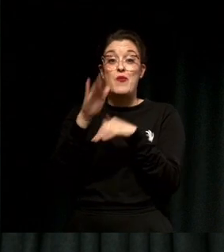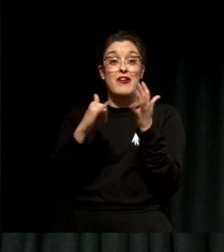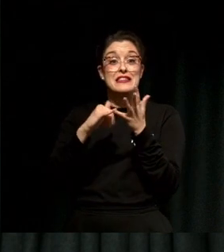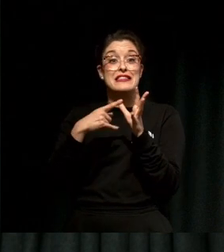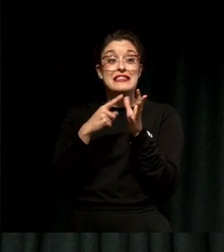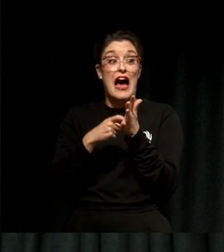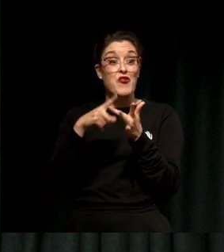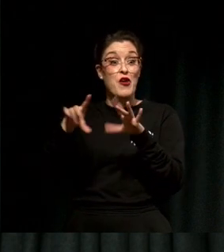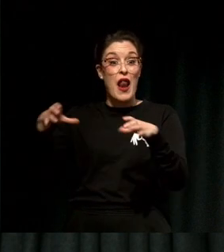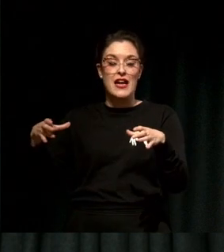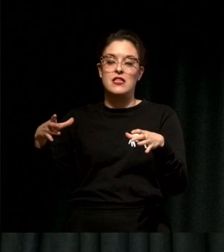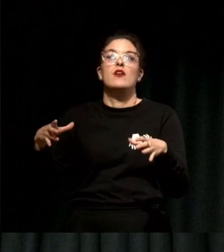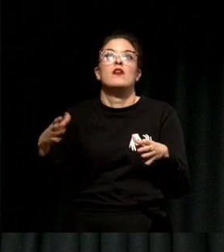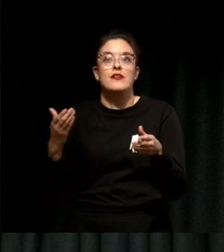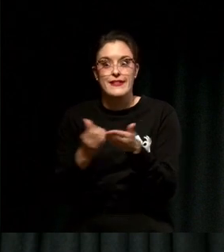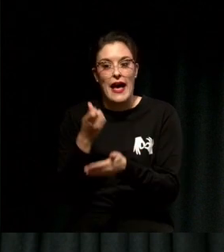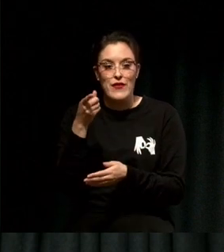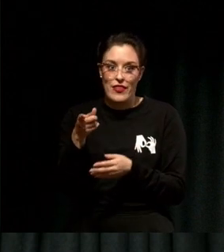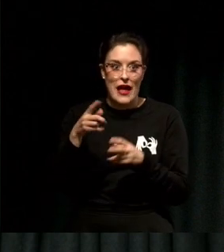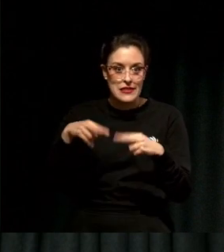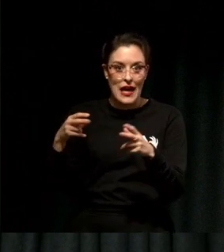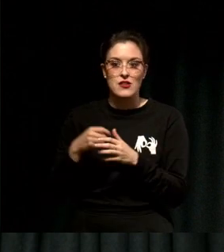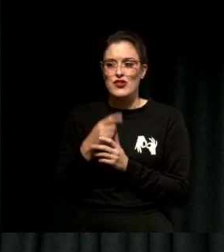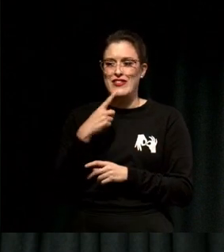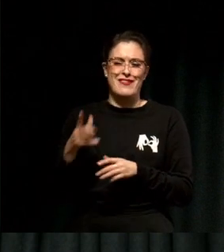She told me that, look she's probably never going to date this guy again and go out with